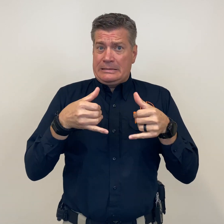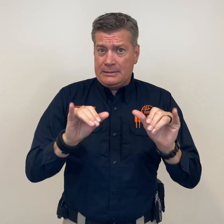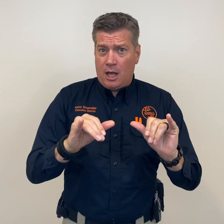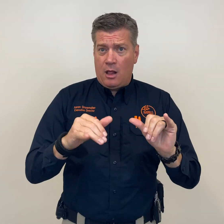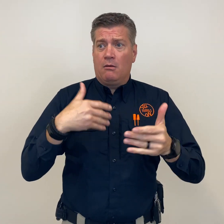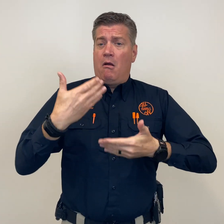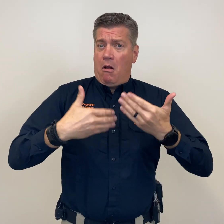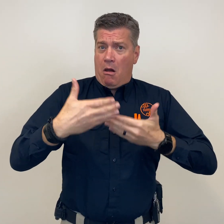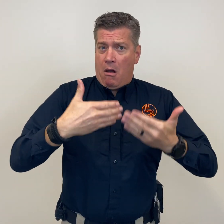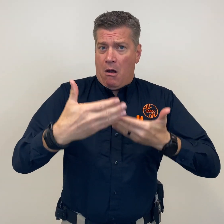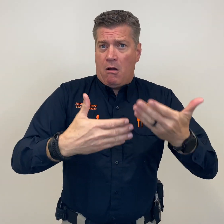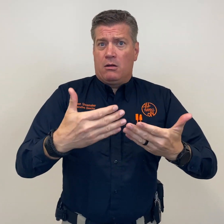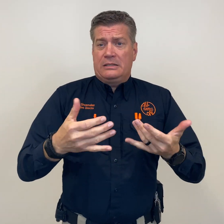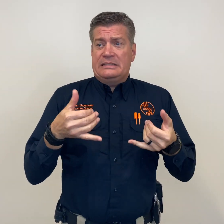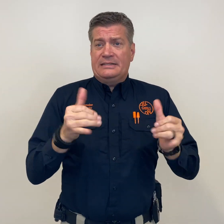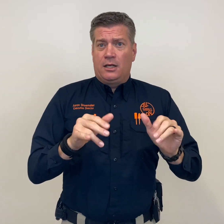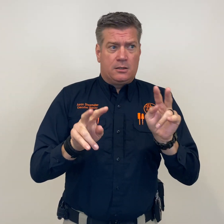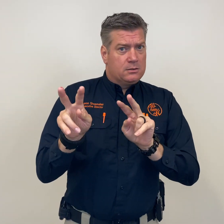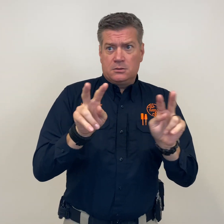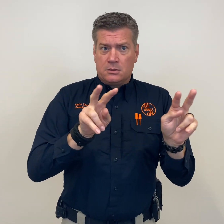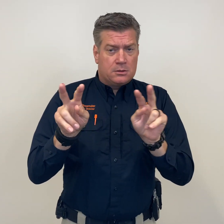to the 31st.